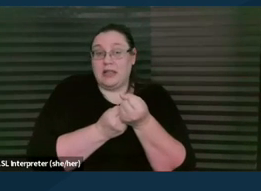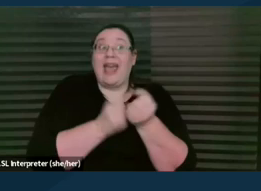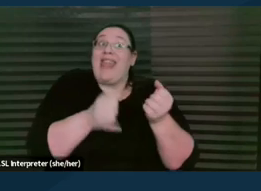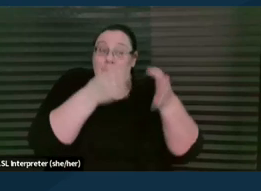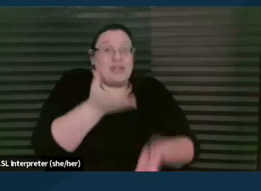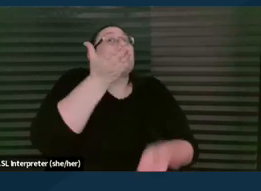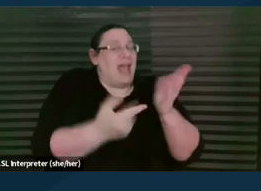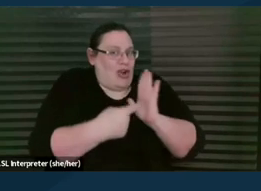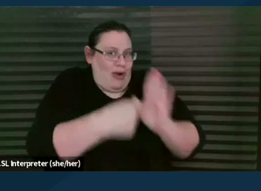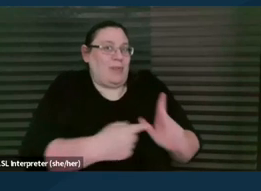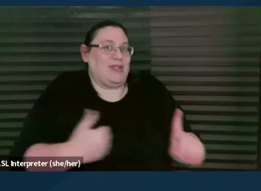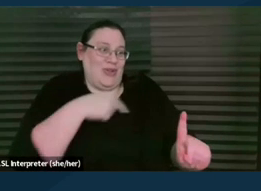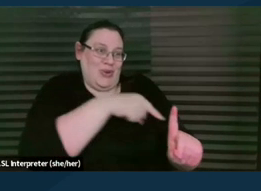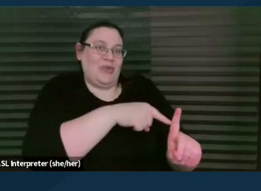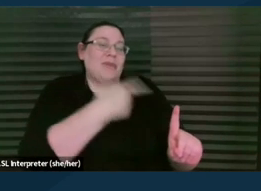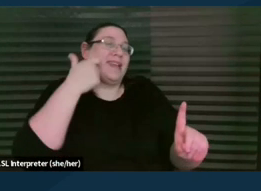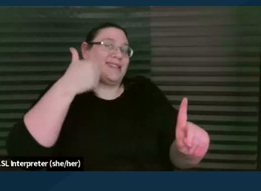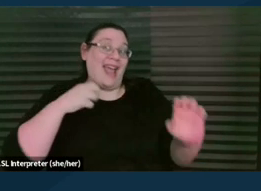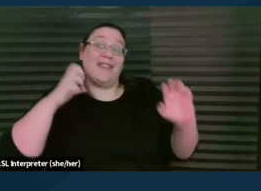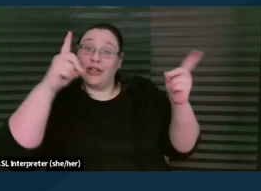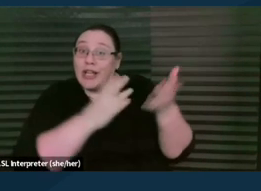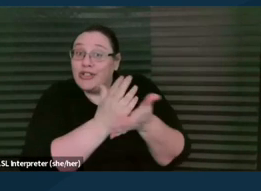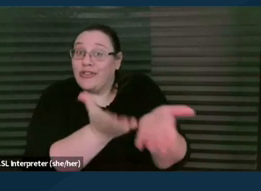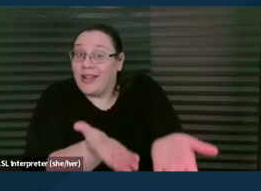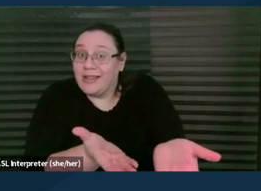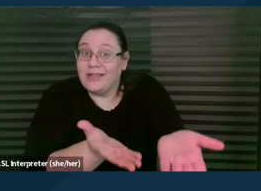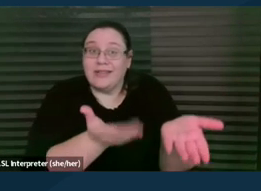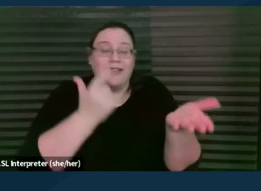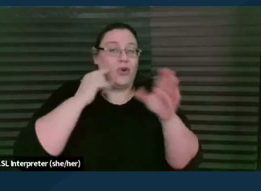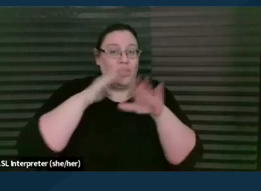because they may hold education rights for children who are in the dependency